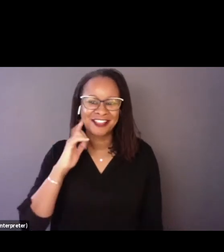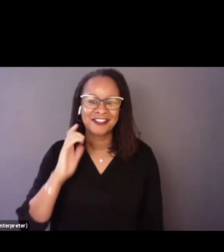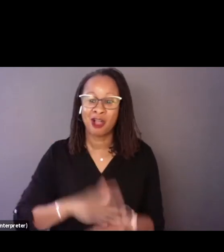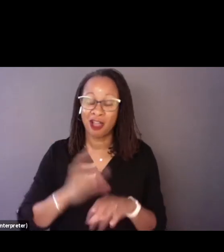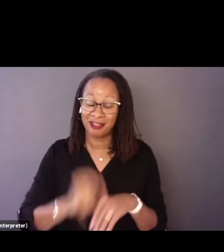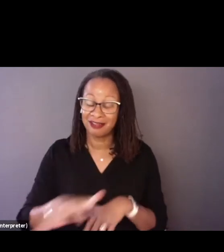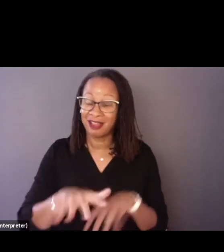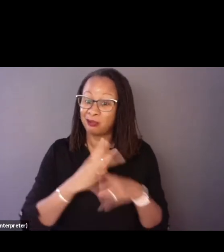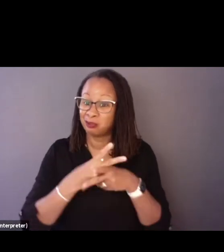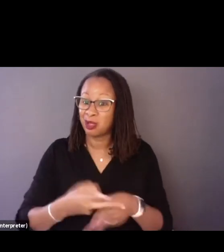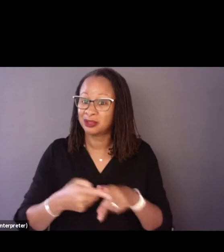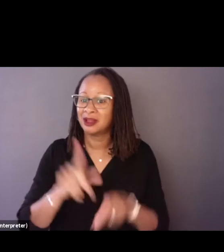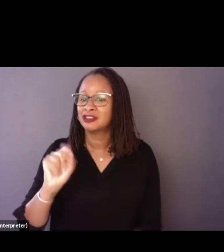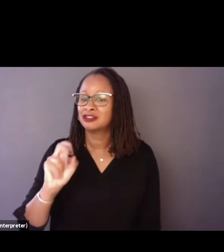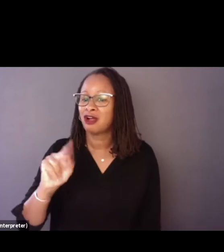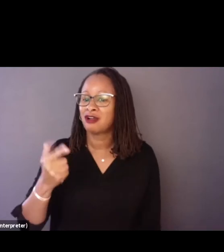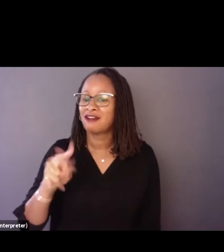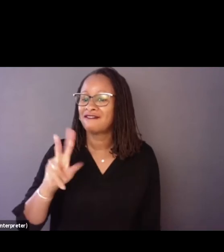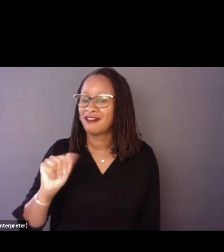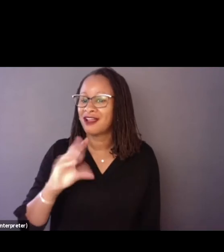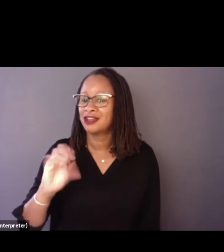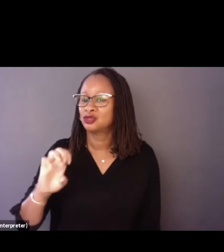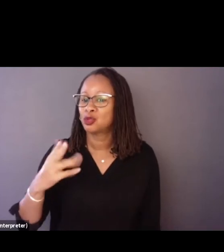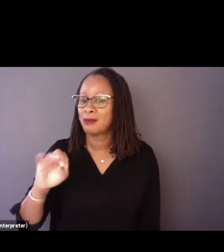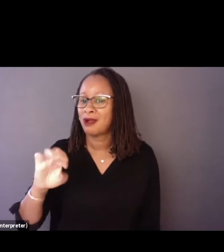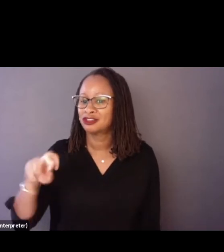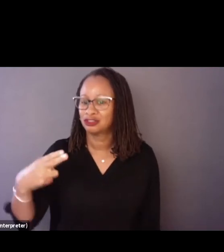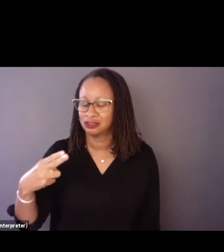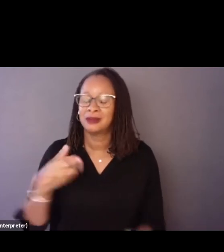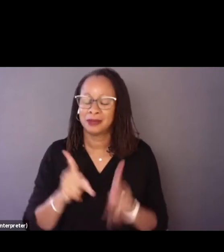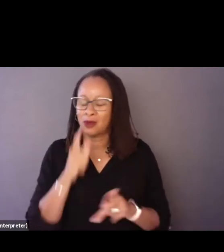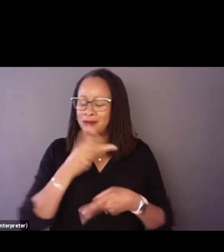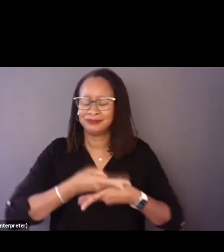of the Tongva and Chumash people who have been stewards of this land for generations.